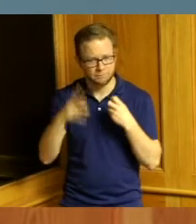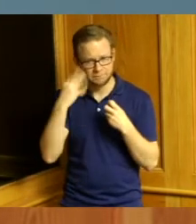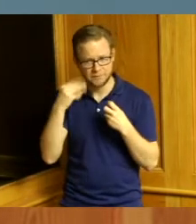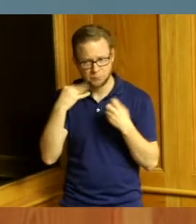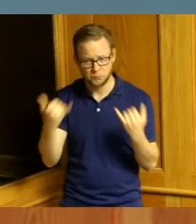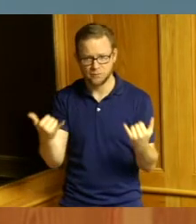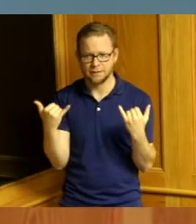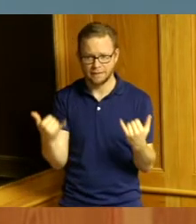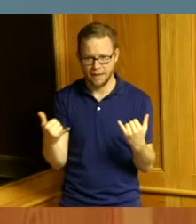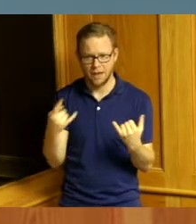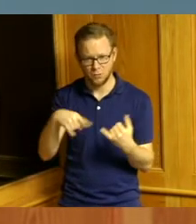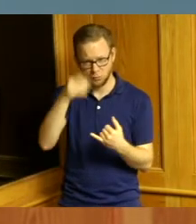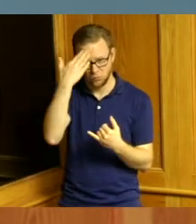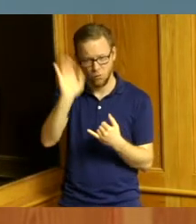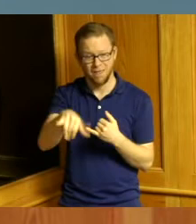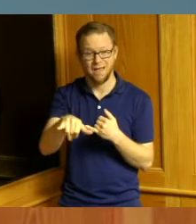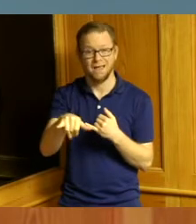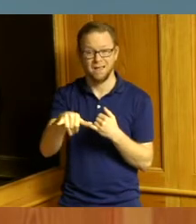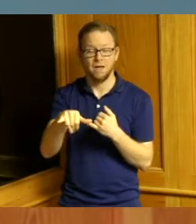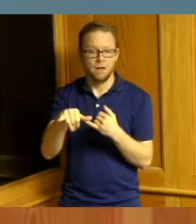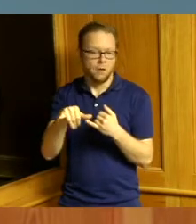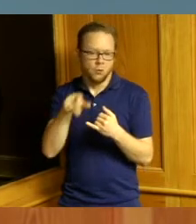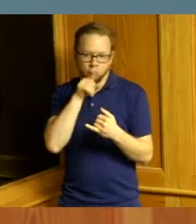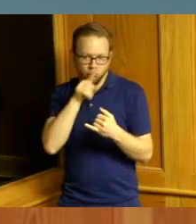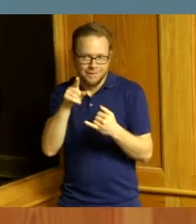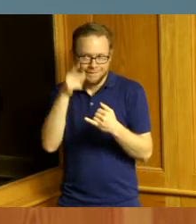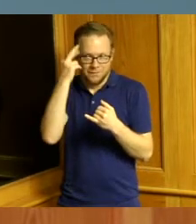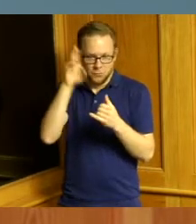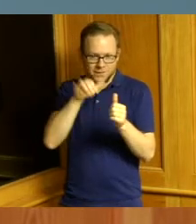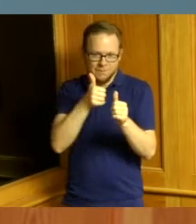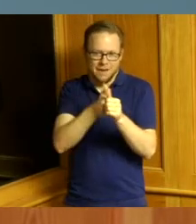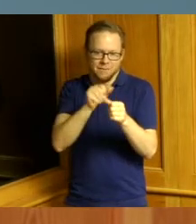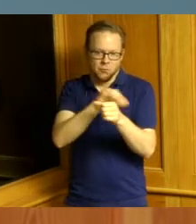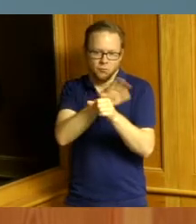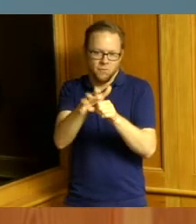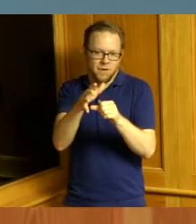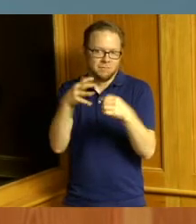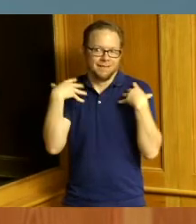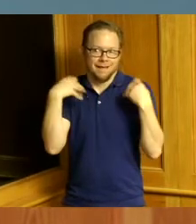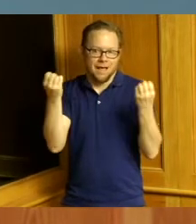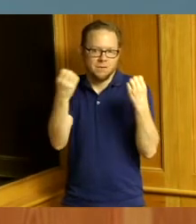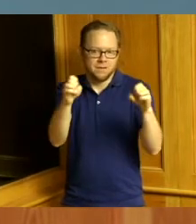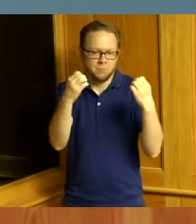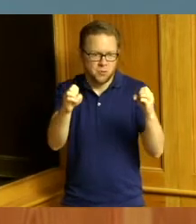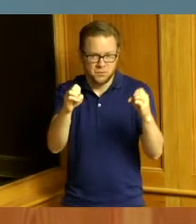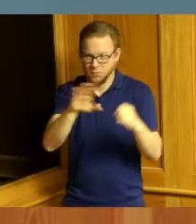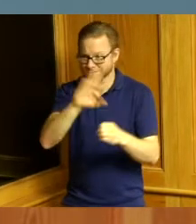primarily due to this health emergency the likes of which we have not experienced during